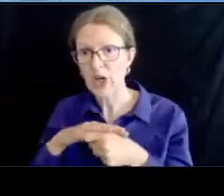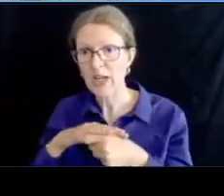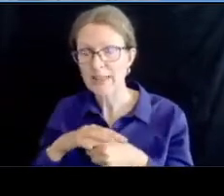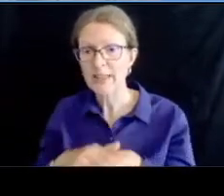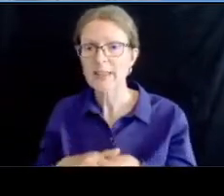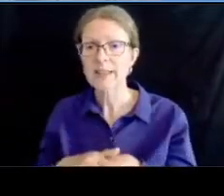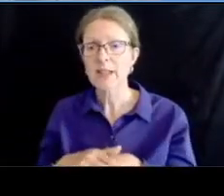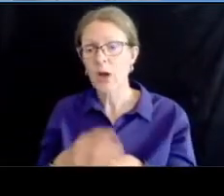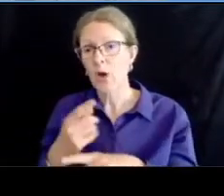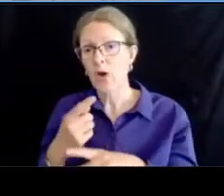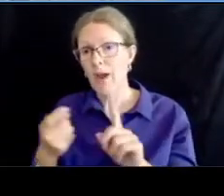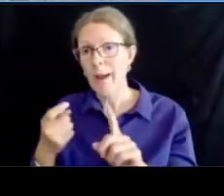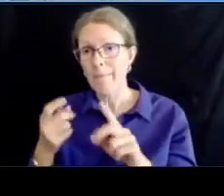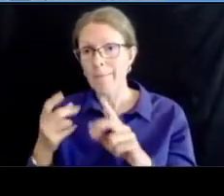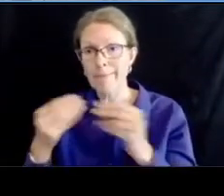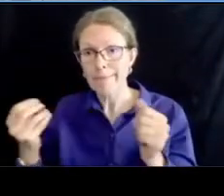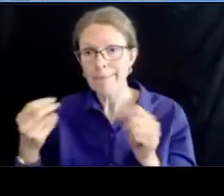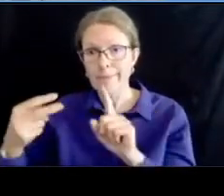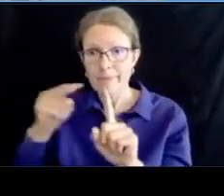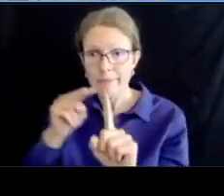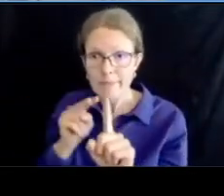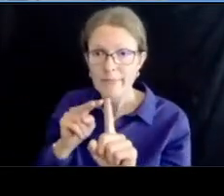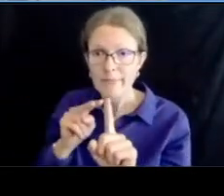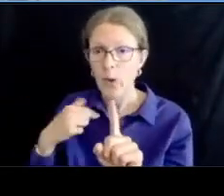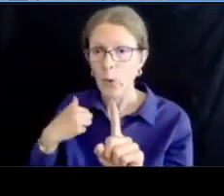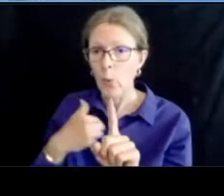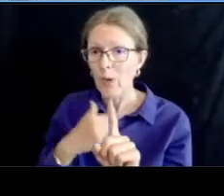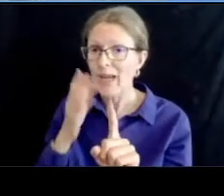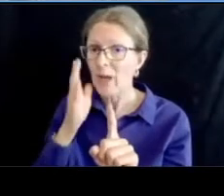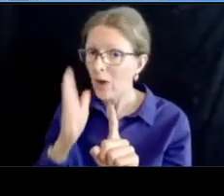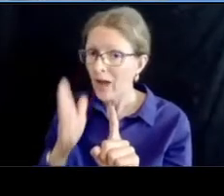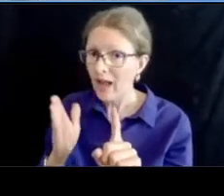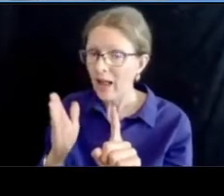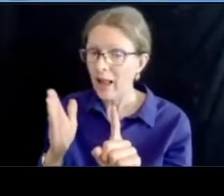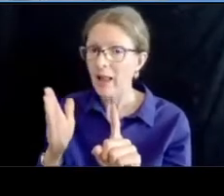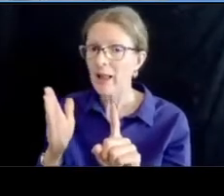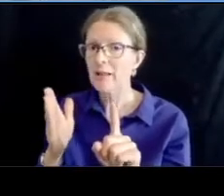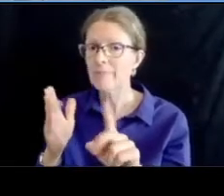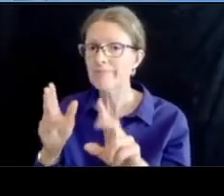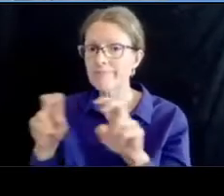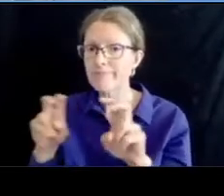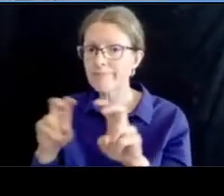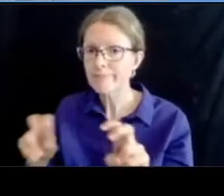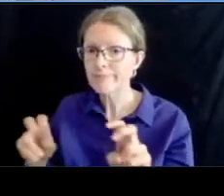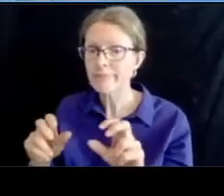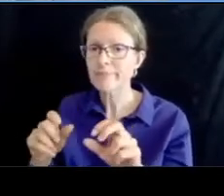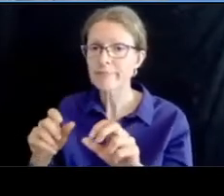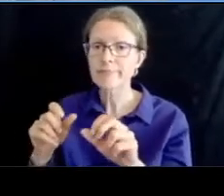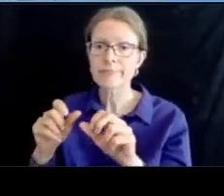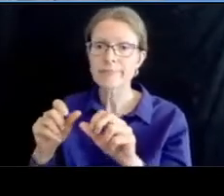we will look at the durations you know some of the parking areas that have two hours and three